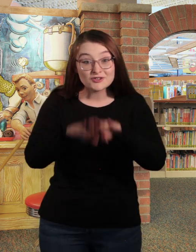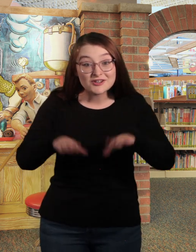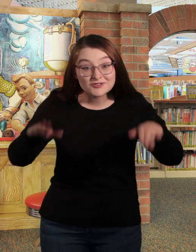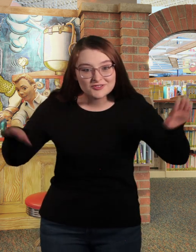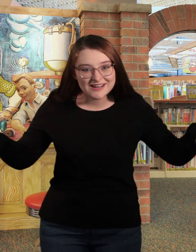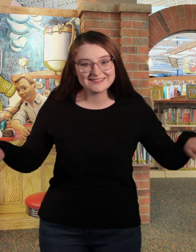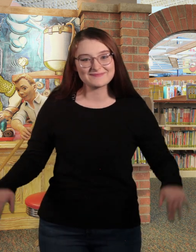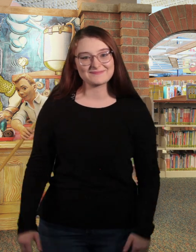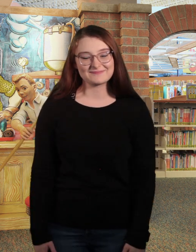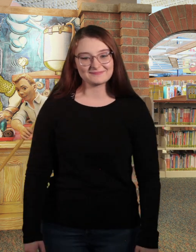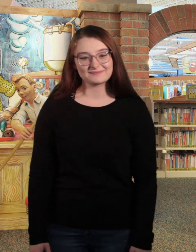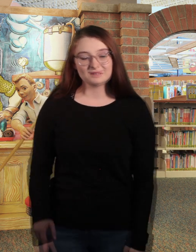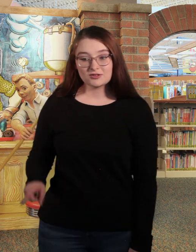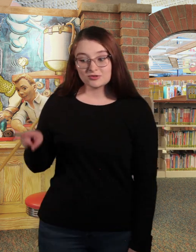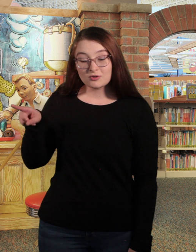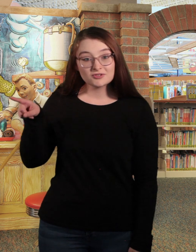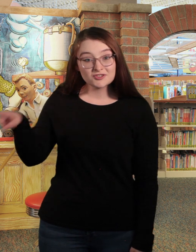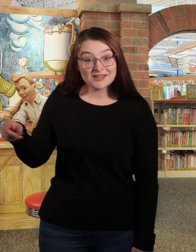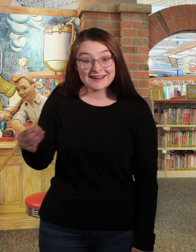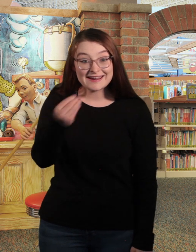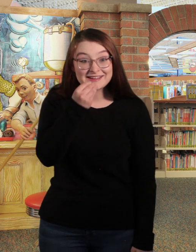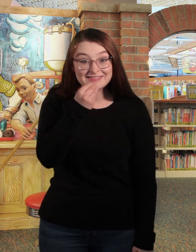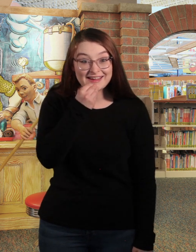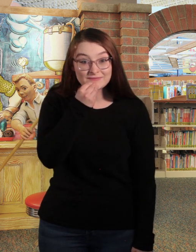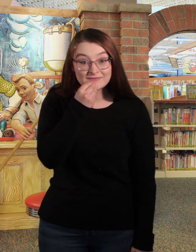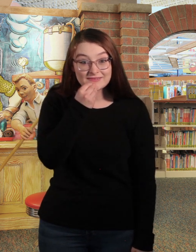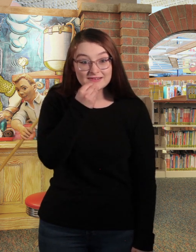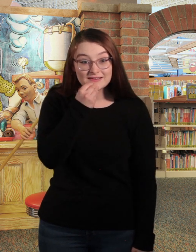were children. So she ate them because children are delicious.